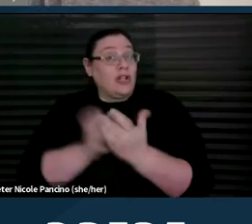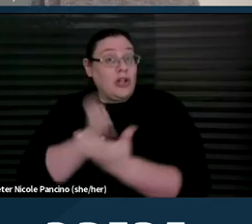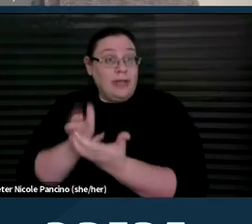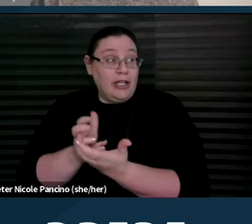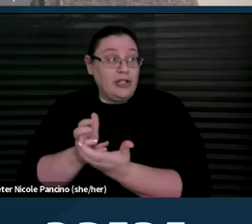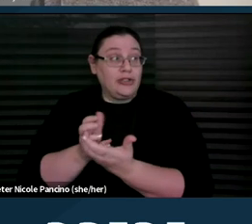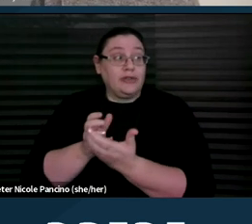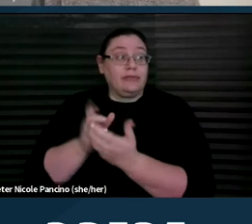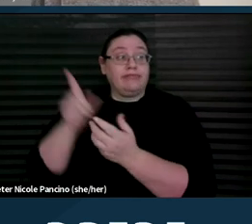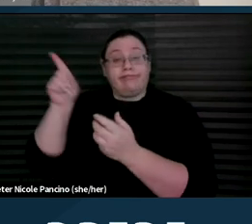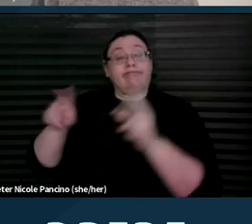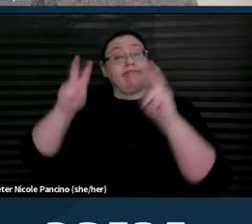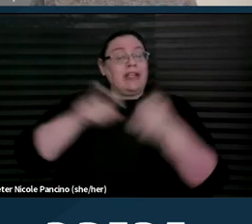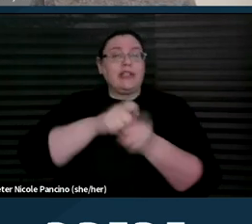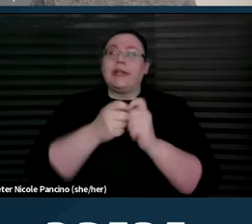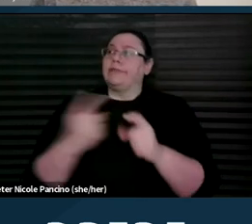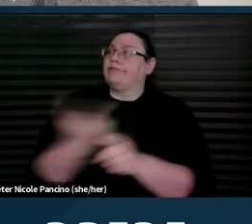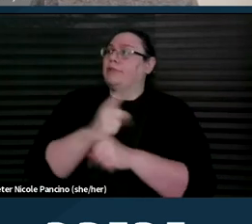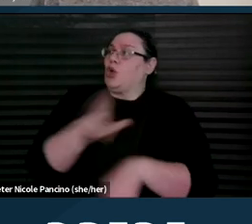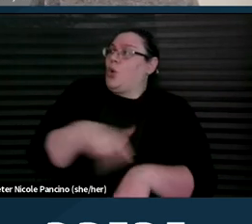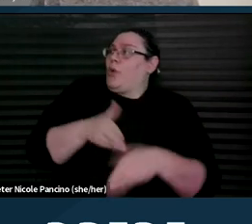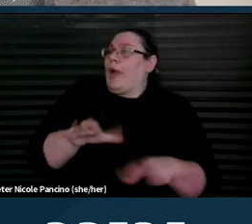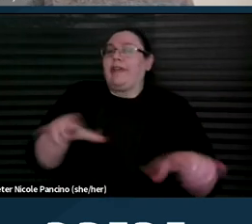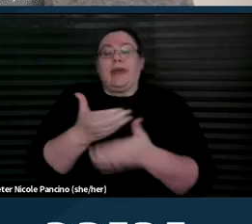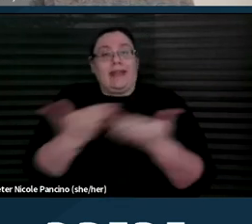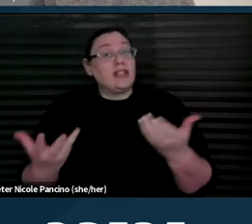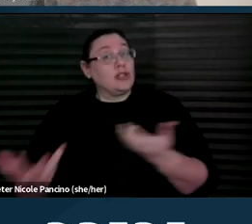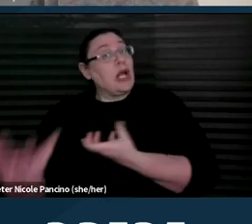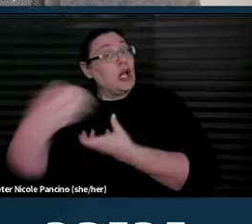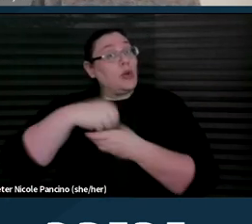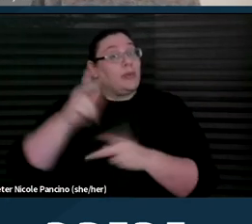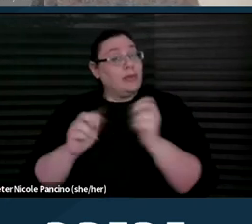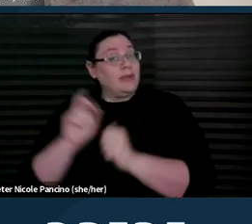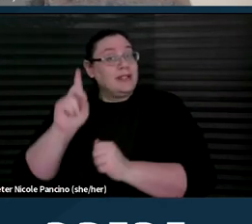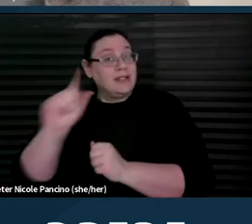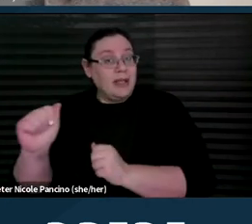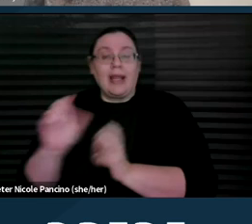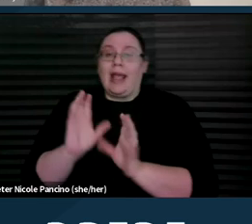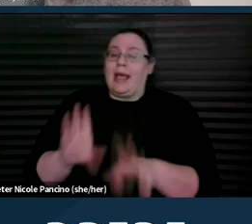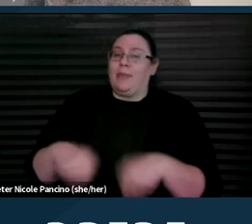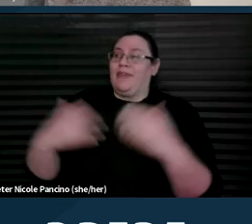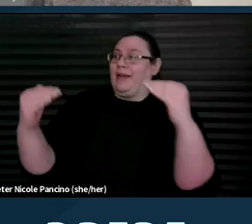to the usual way of doing things to include people with disabilities and provide equal opportunity for them